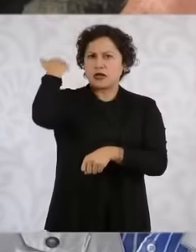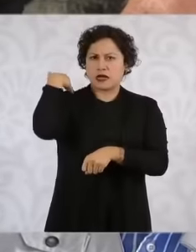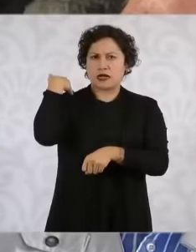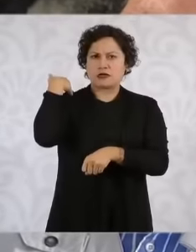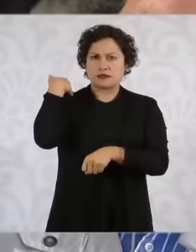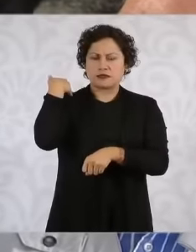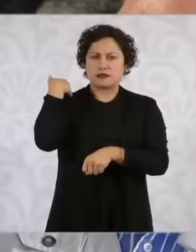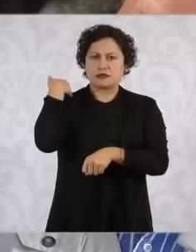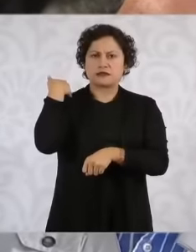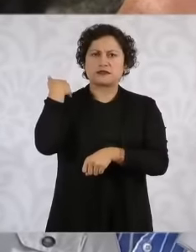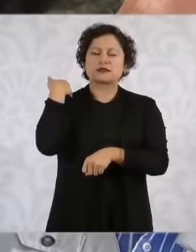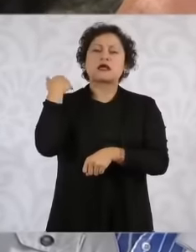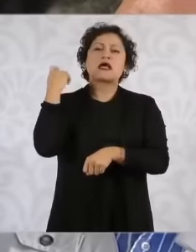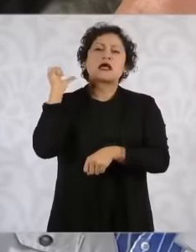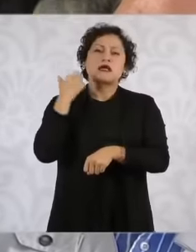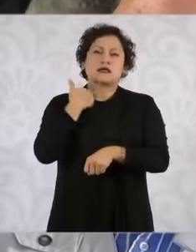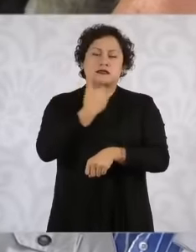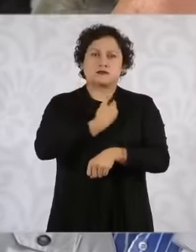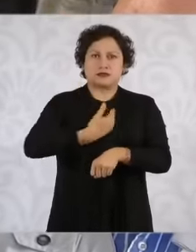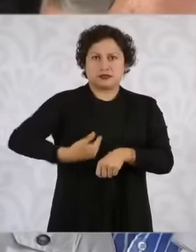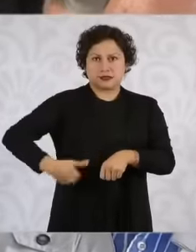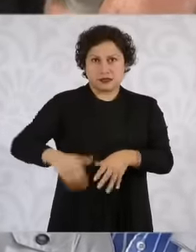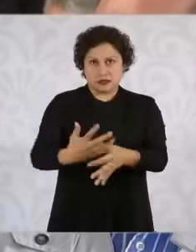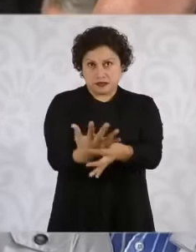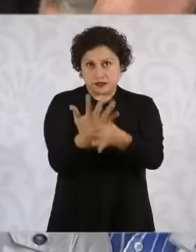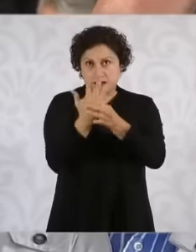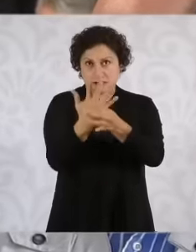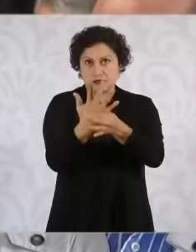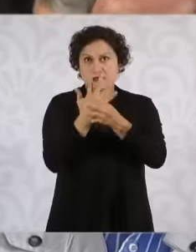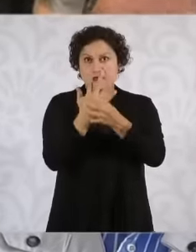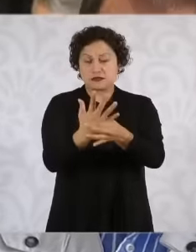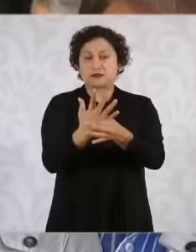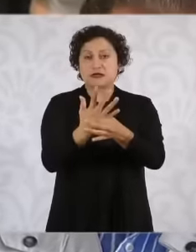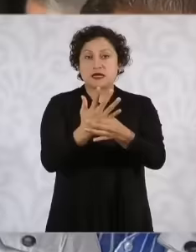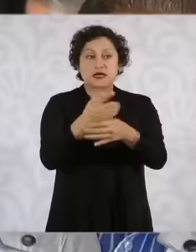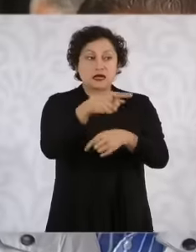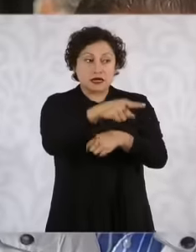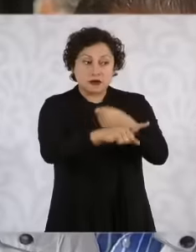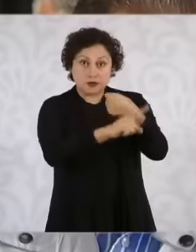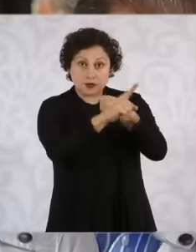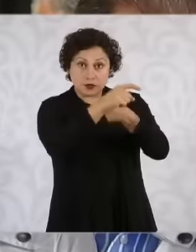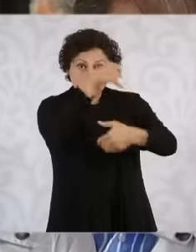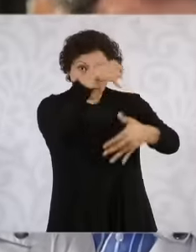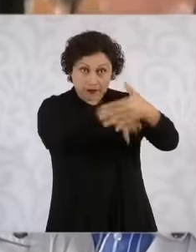in order for there to be real attention to the causes, these two